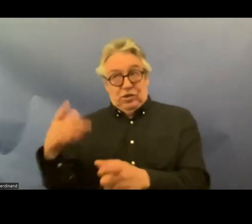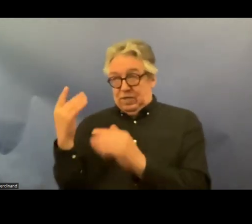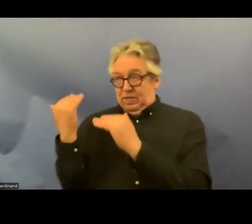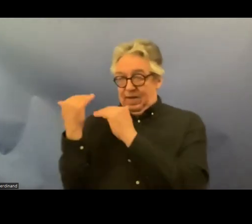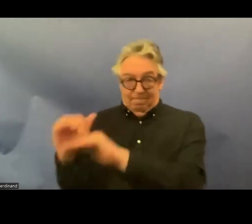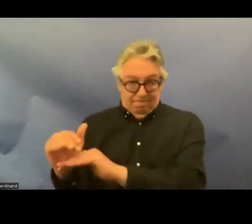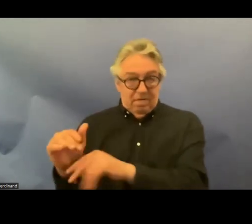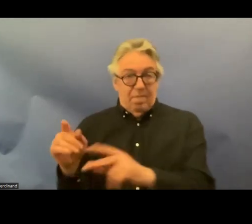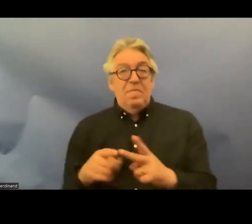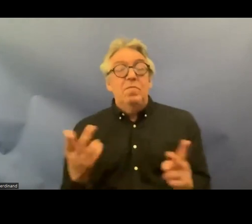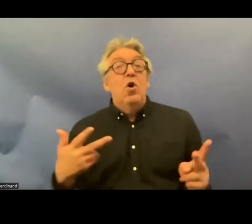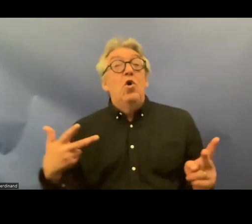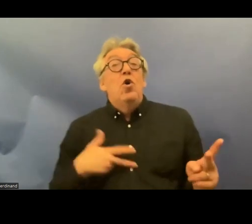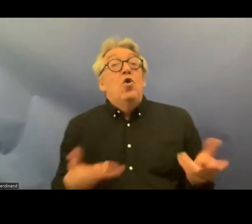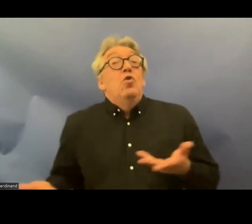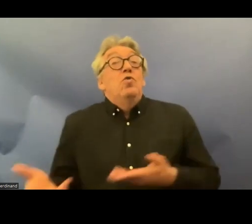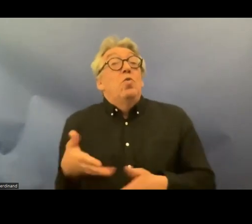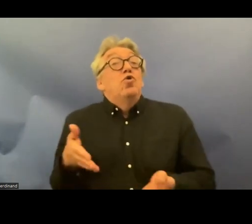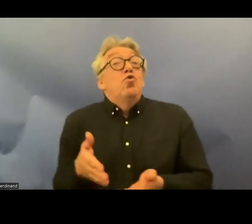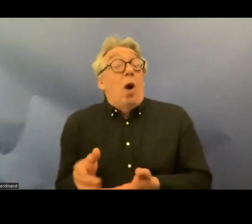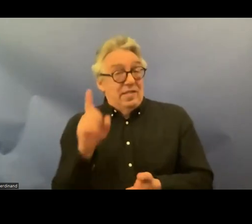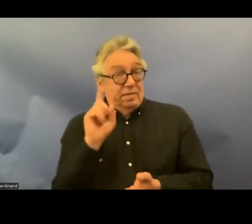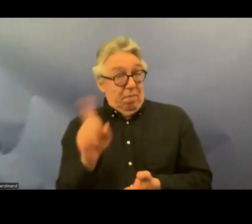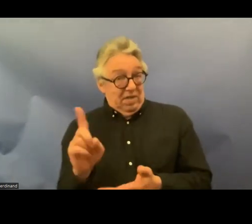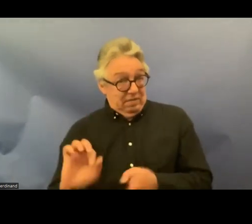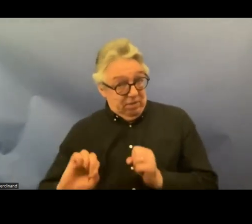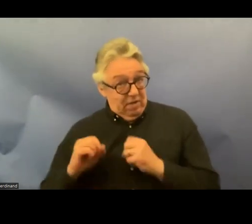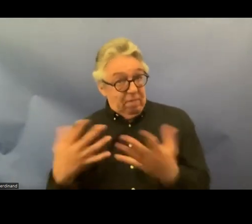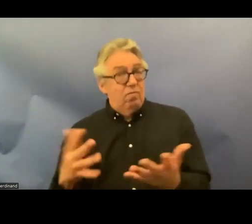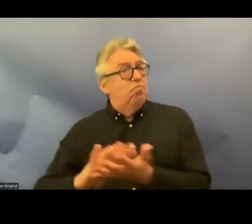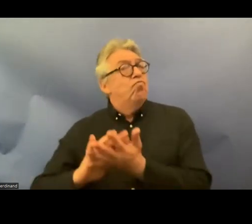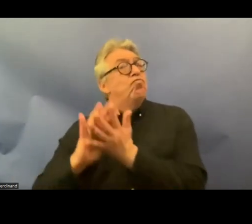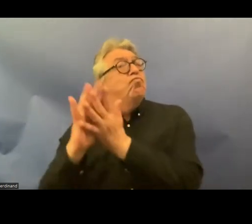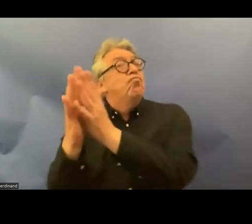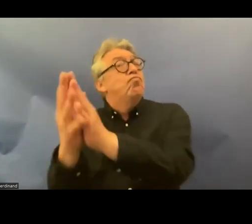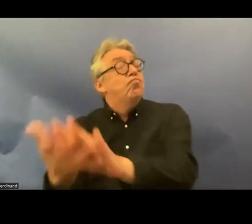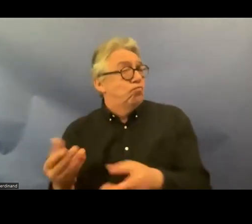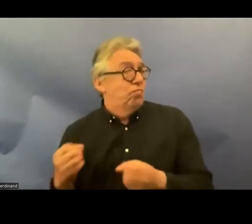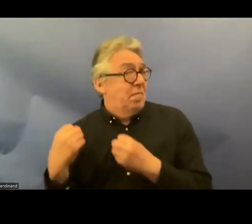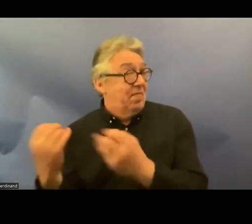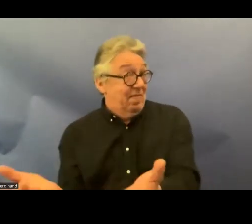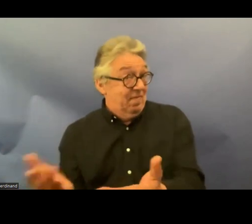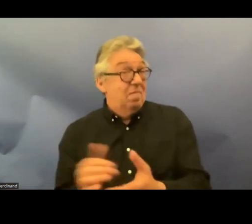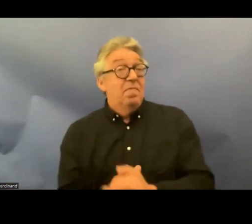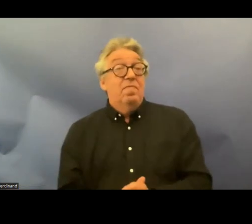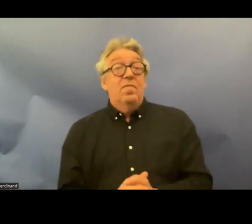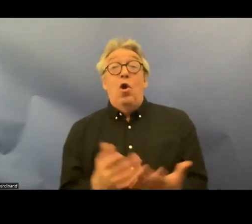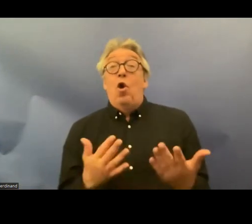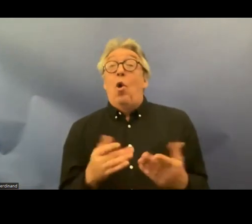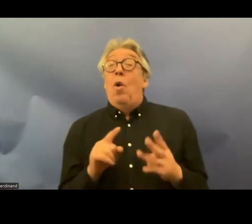uh need to be uh implemented uh over time um there are procedural rights in